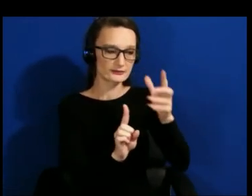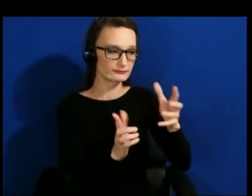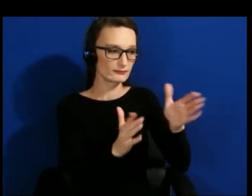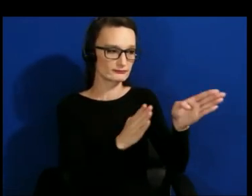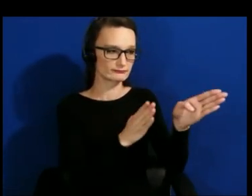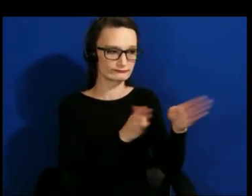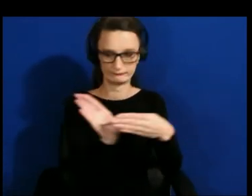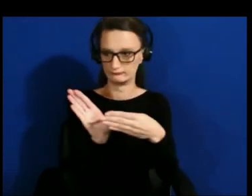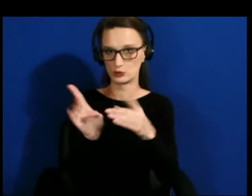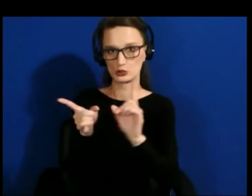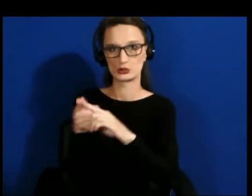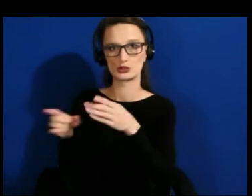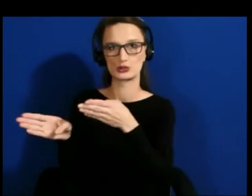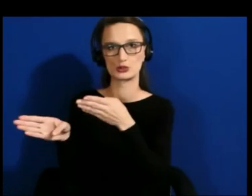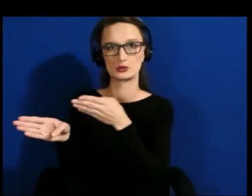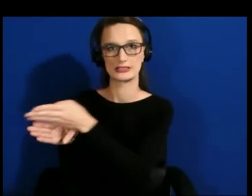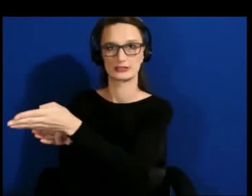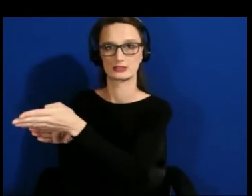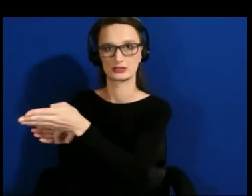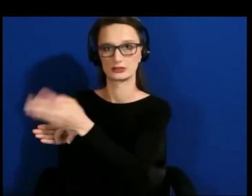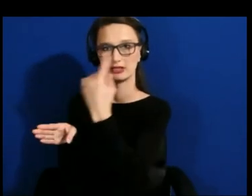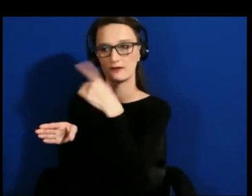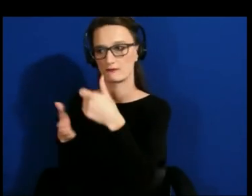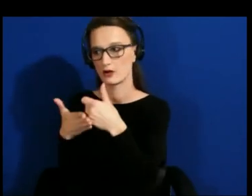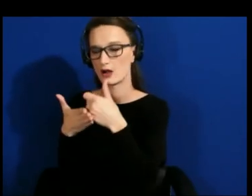help subsidize and invest in those innovations.